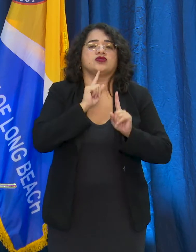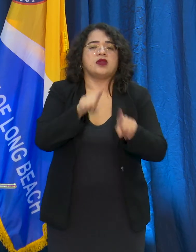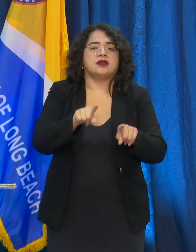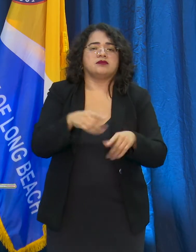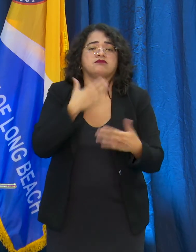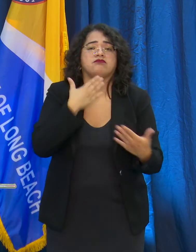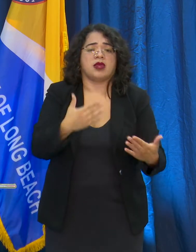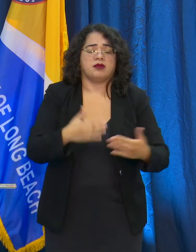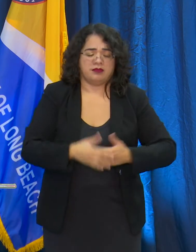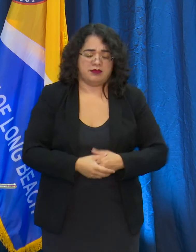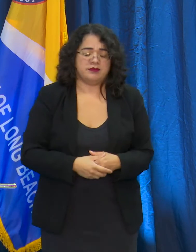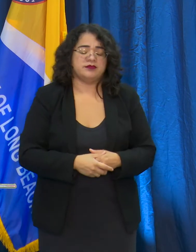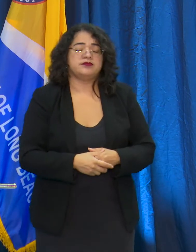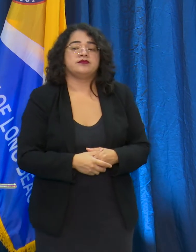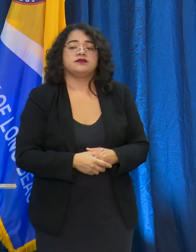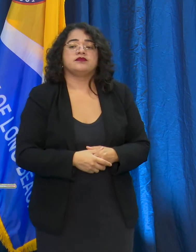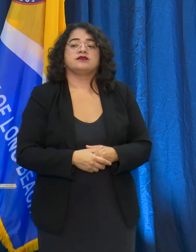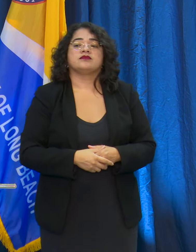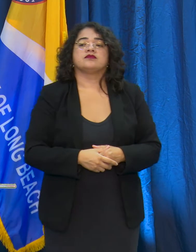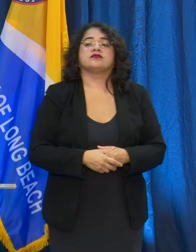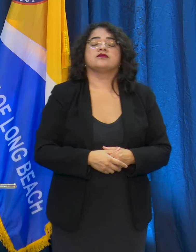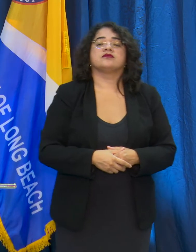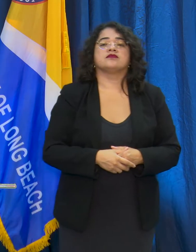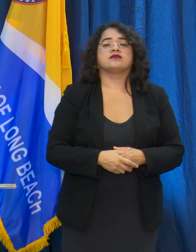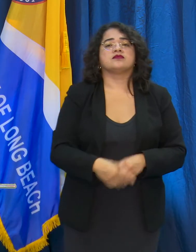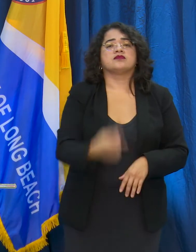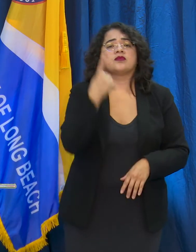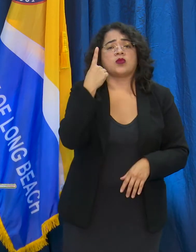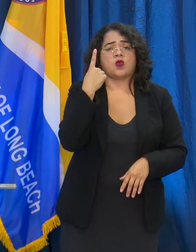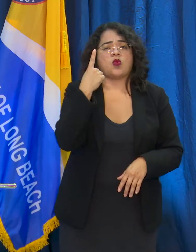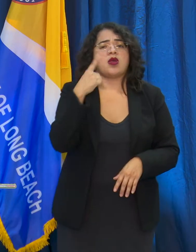Thank you, Kelly, we have one member of the press today,